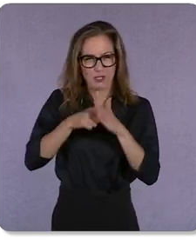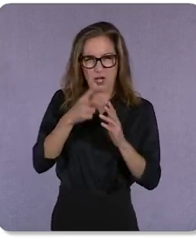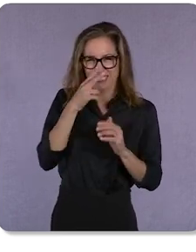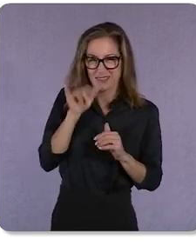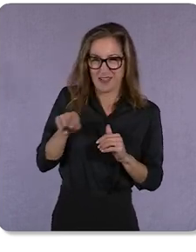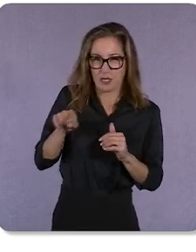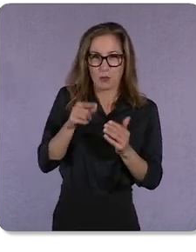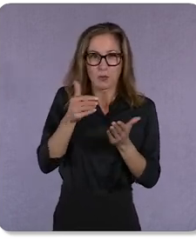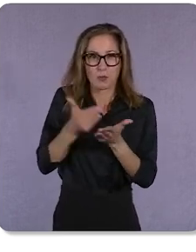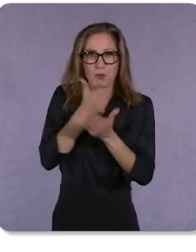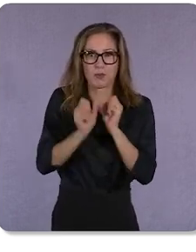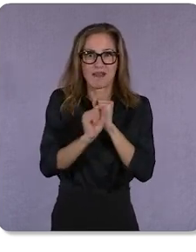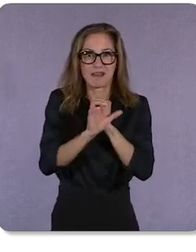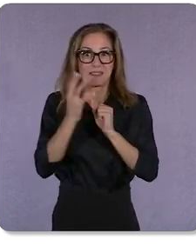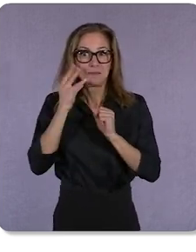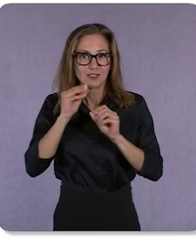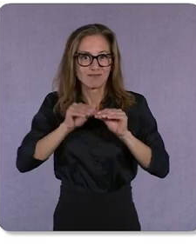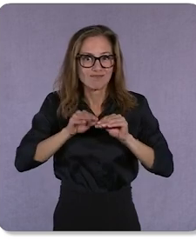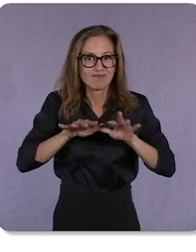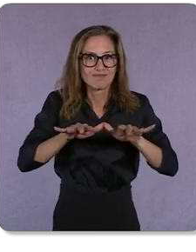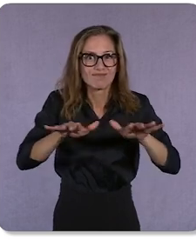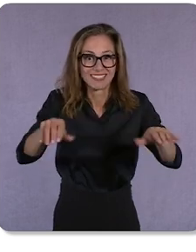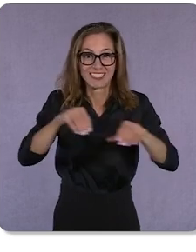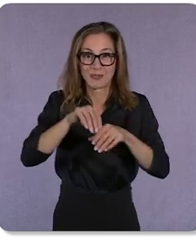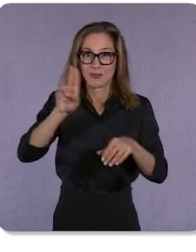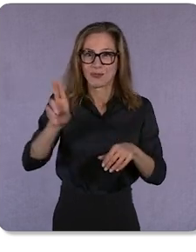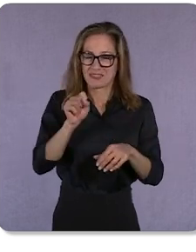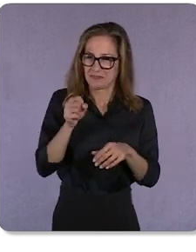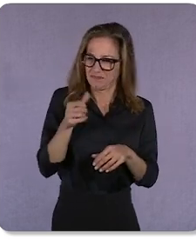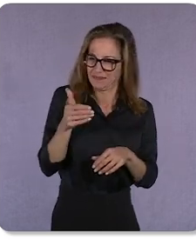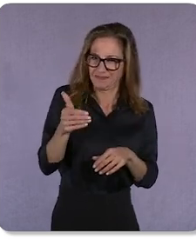these ads experiences, as they start to roll out in the U.S. just in time for the holiday season.